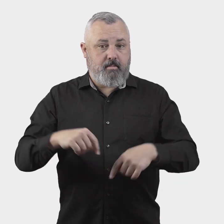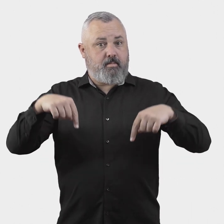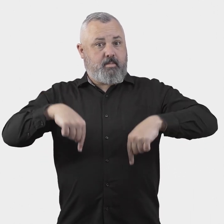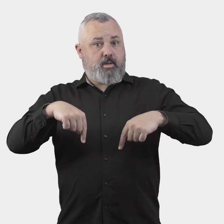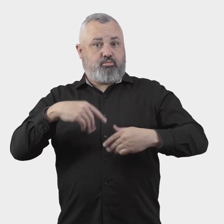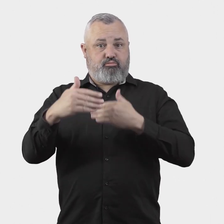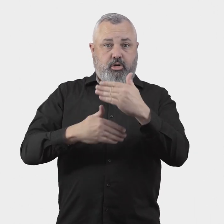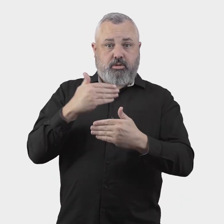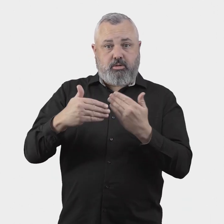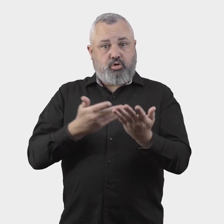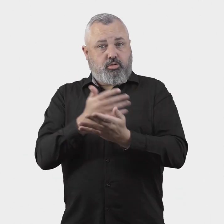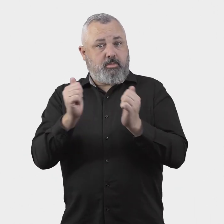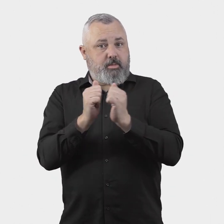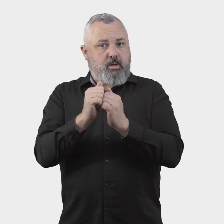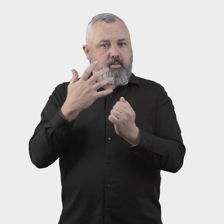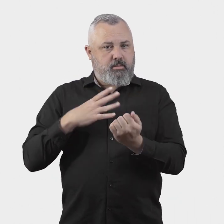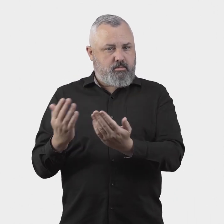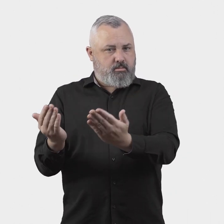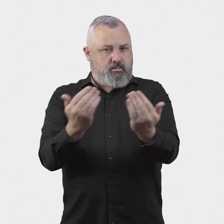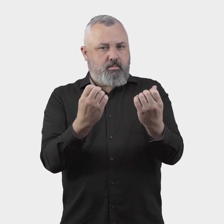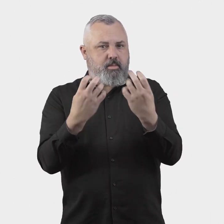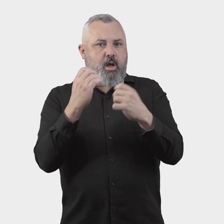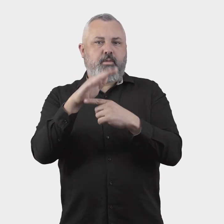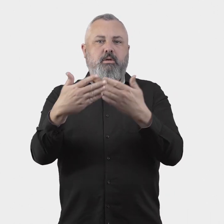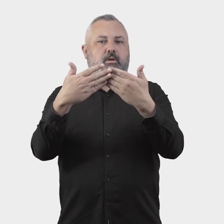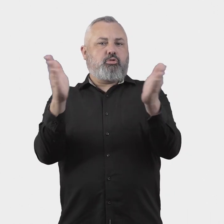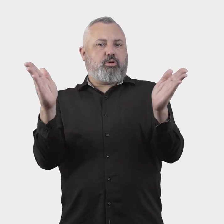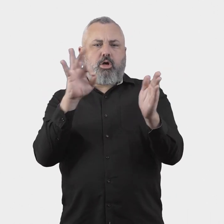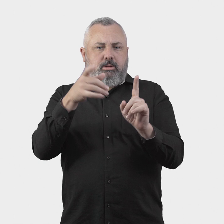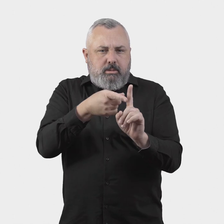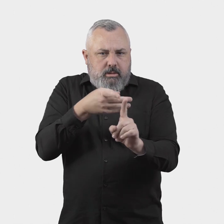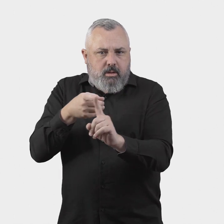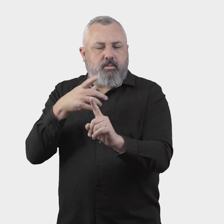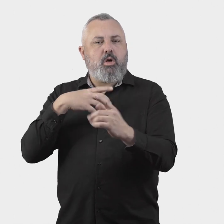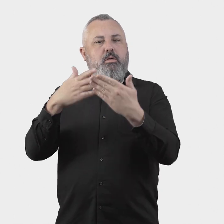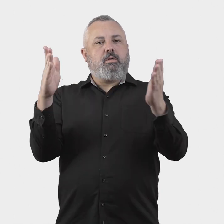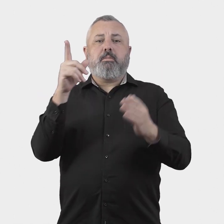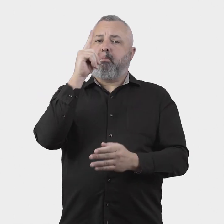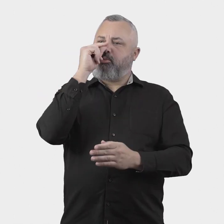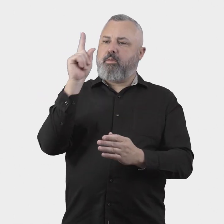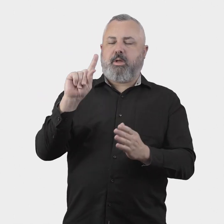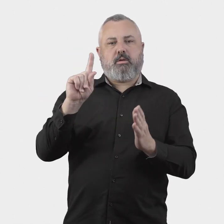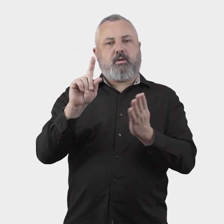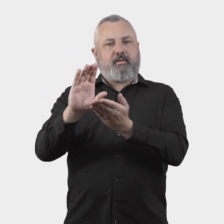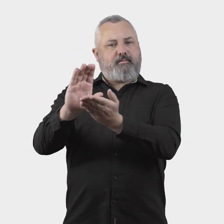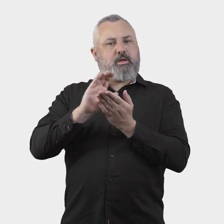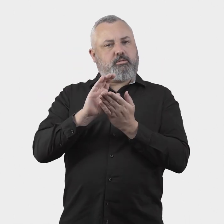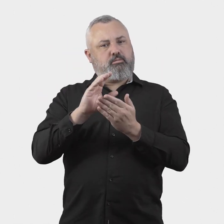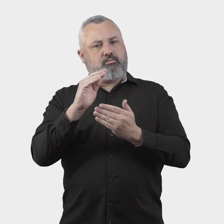This consultation paper seeks stakeholders’ high level views on how funding arrangements for